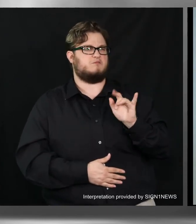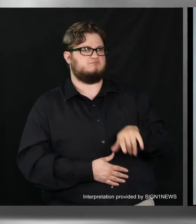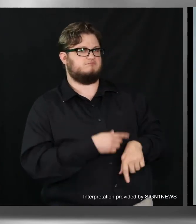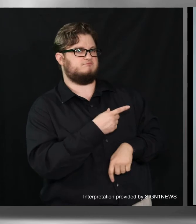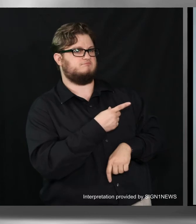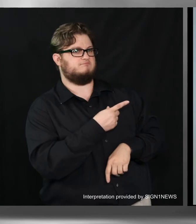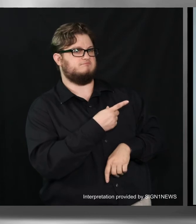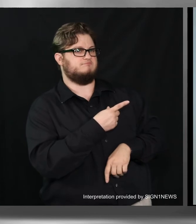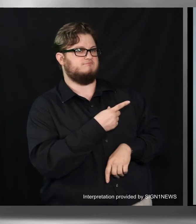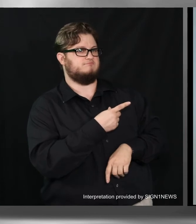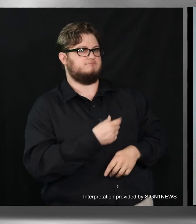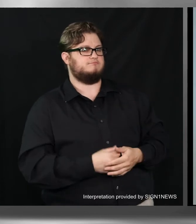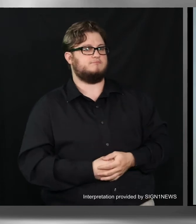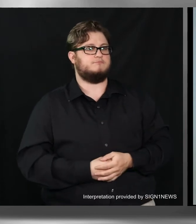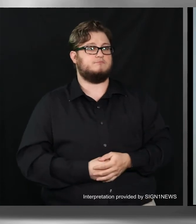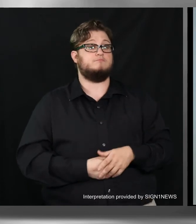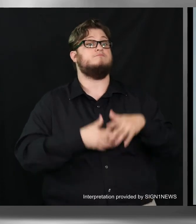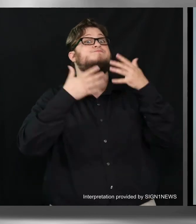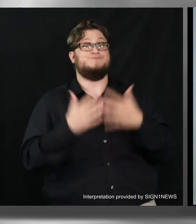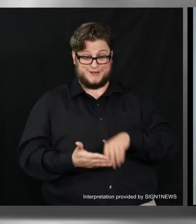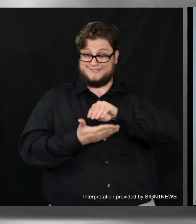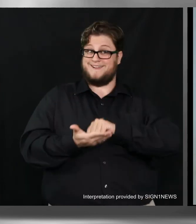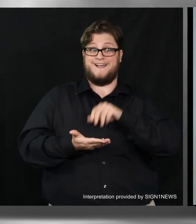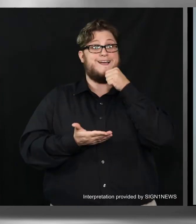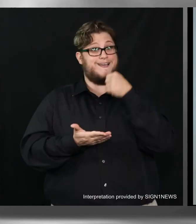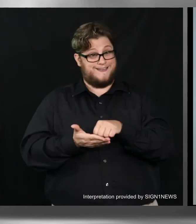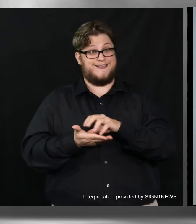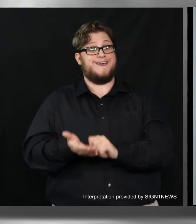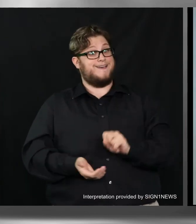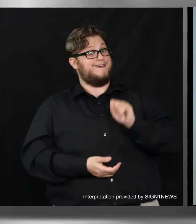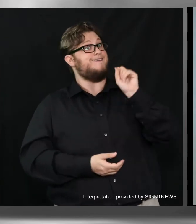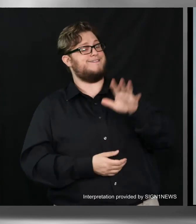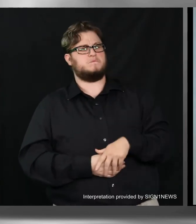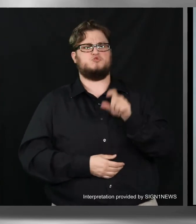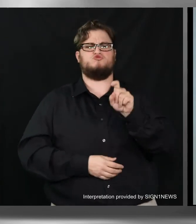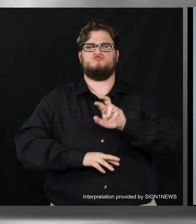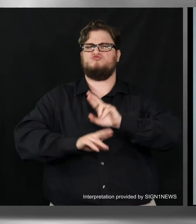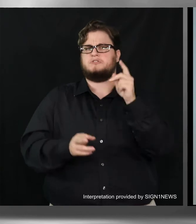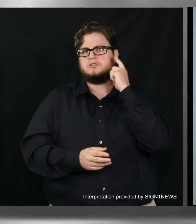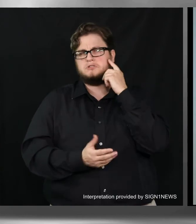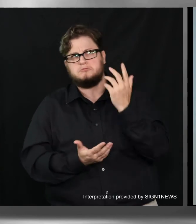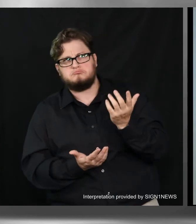After you submit your voter registration form, you should receive a response in about two to four weeks.